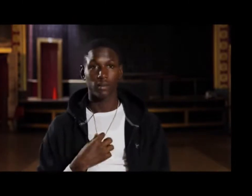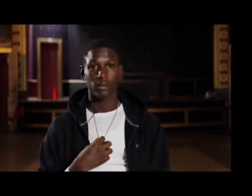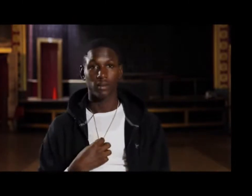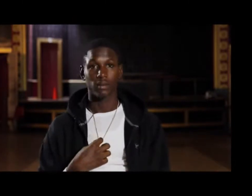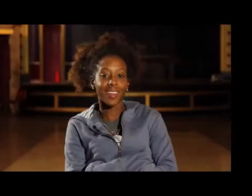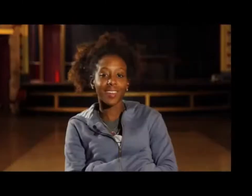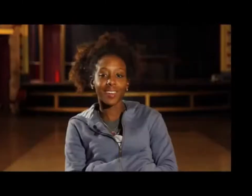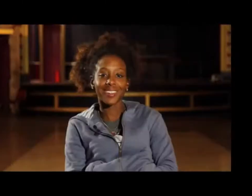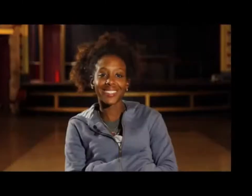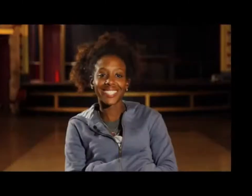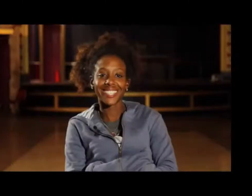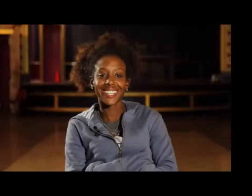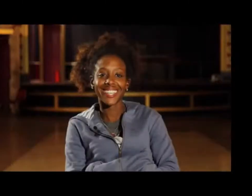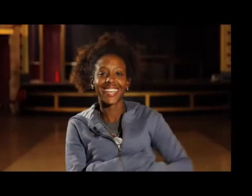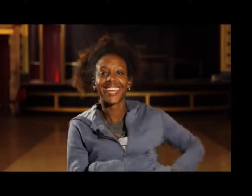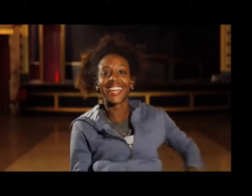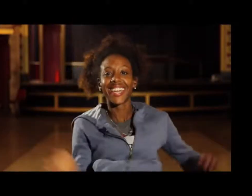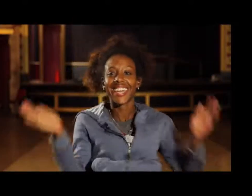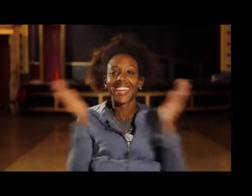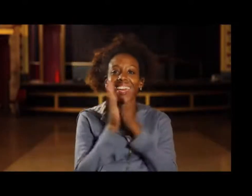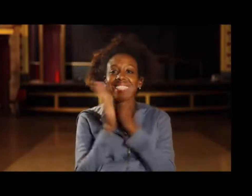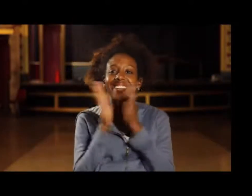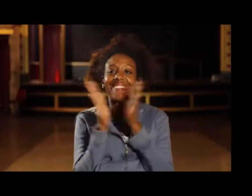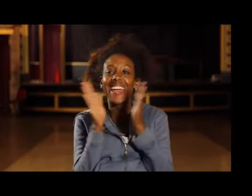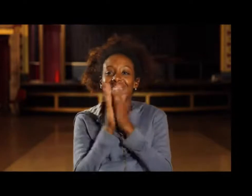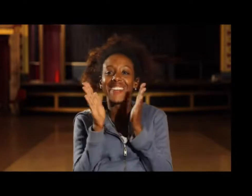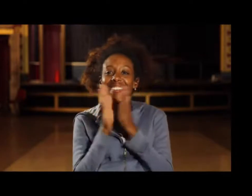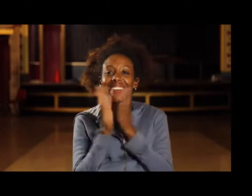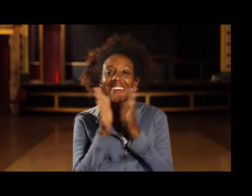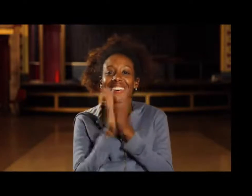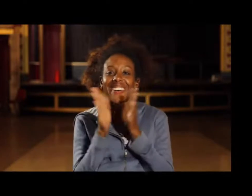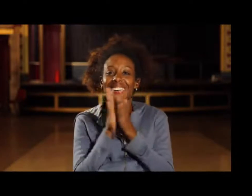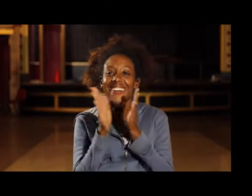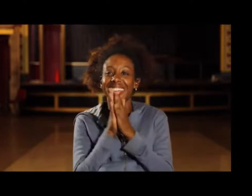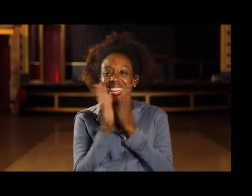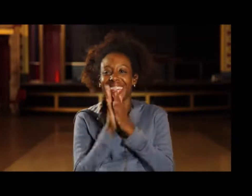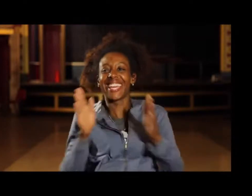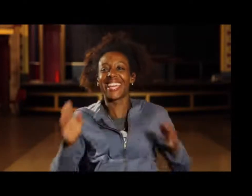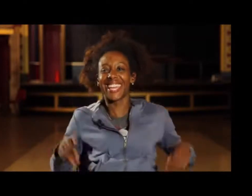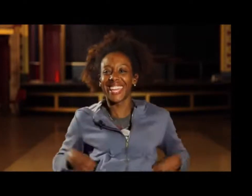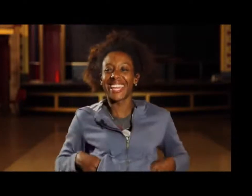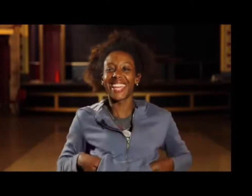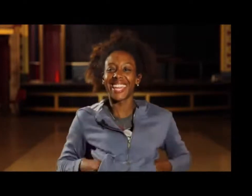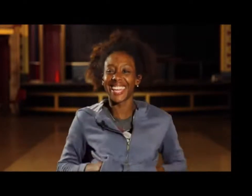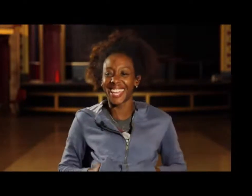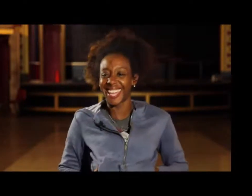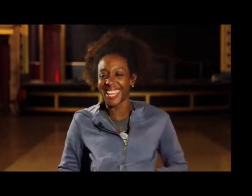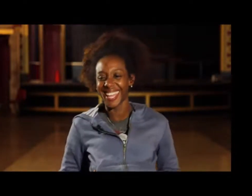thank you yes sir